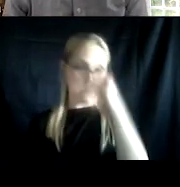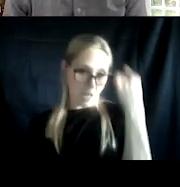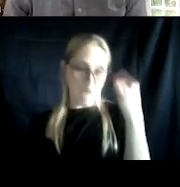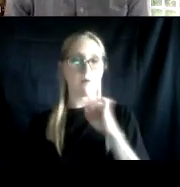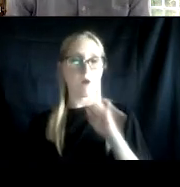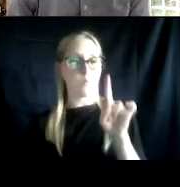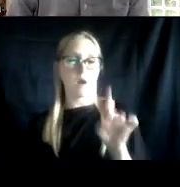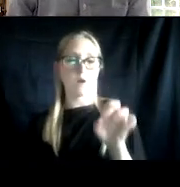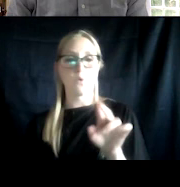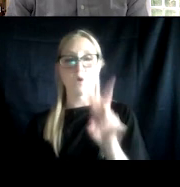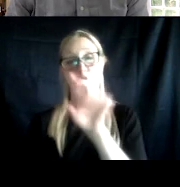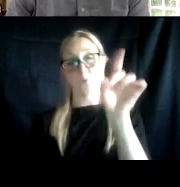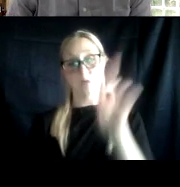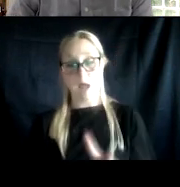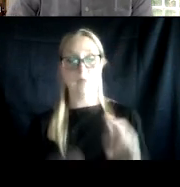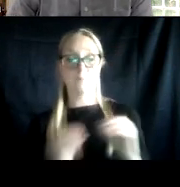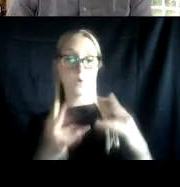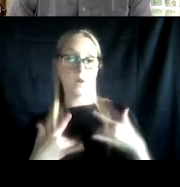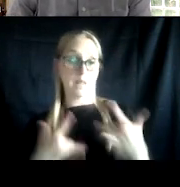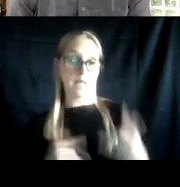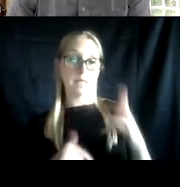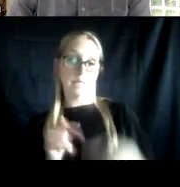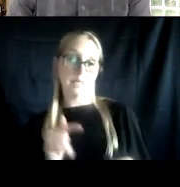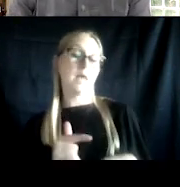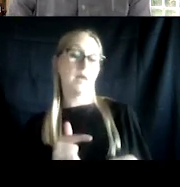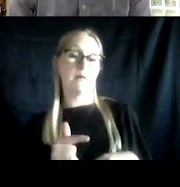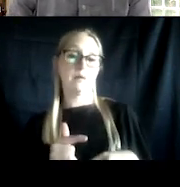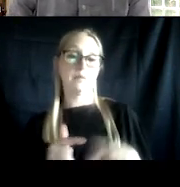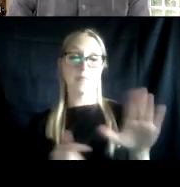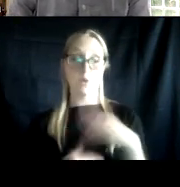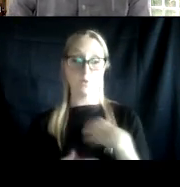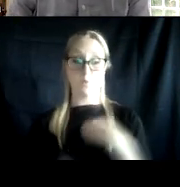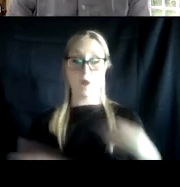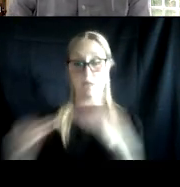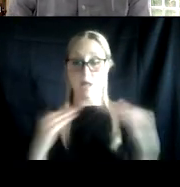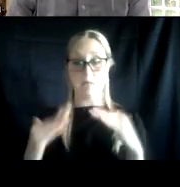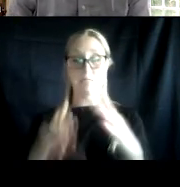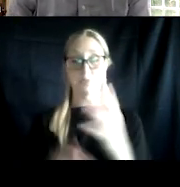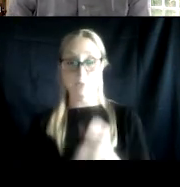as likely as their white service member colleagues to receive an OTH discharge as LGBTQ plus veterans